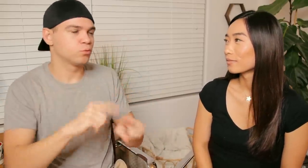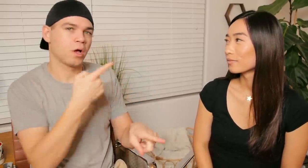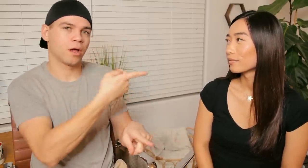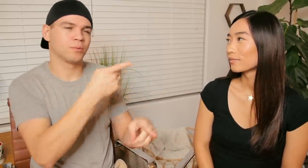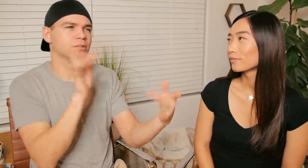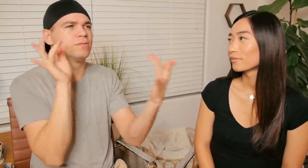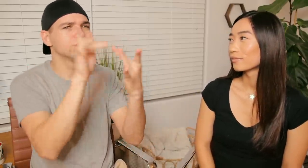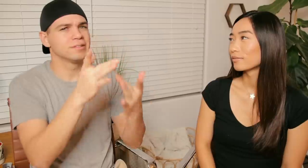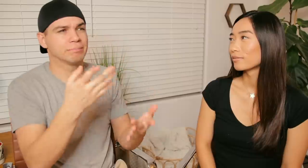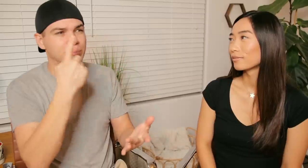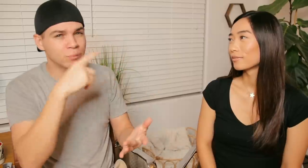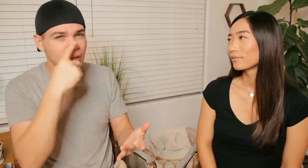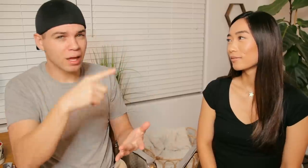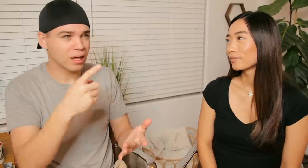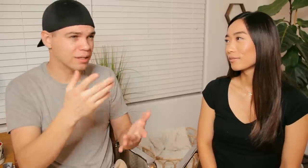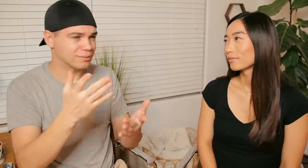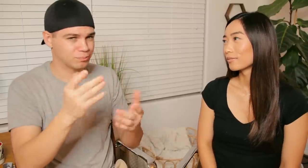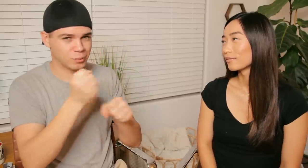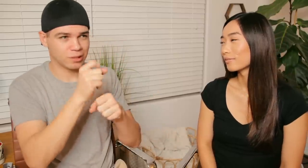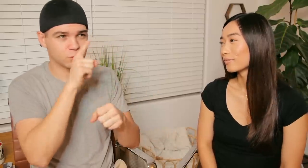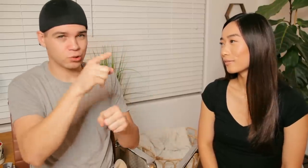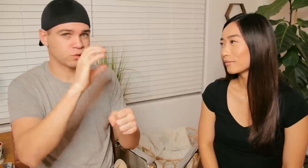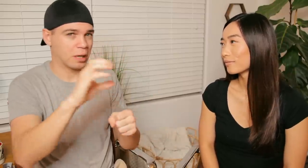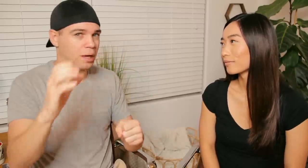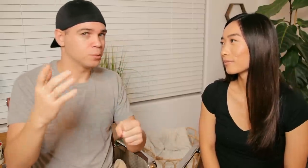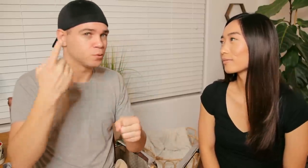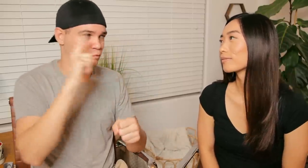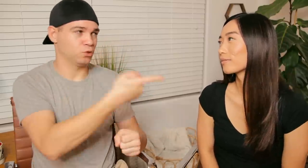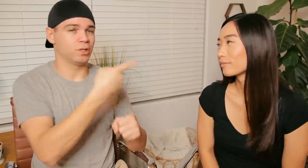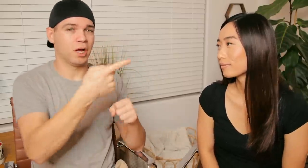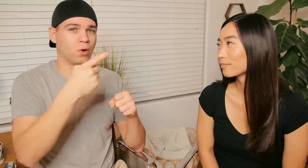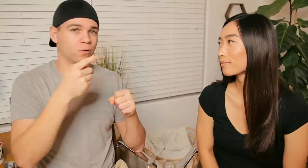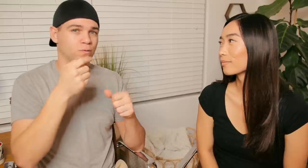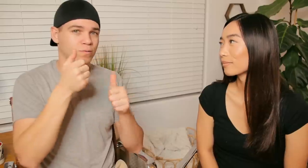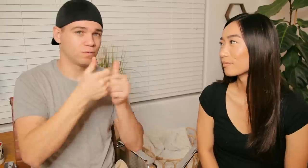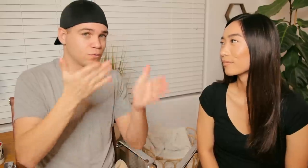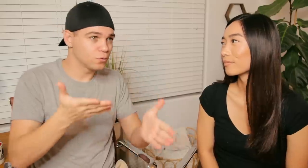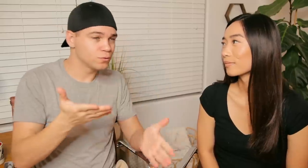we reached out to them and asked "could you make sure cc's work for for our viewers?"